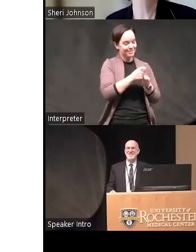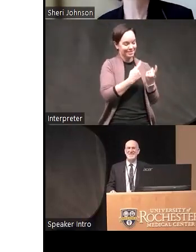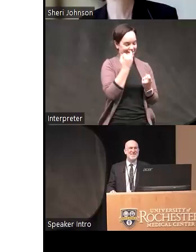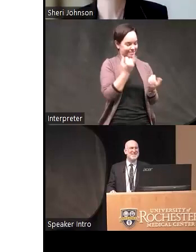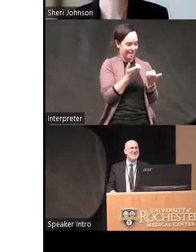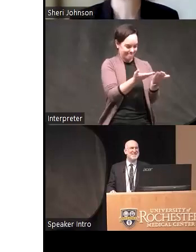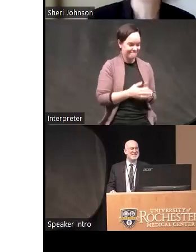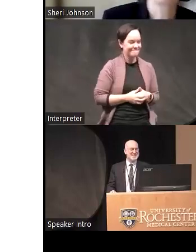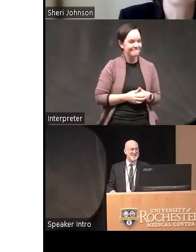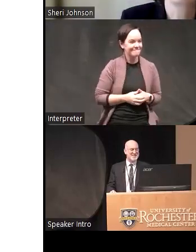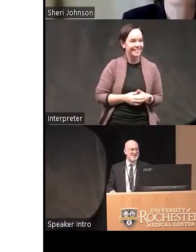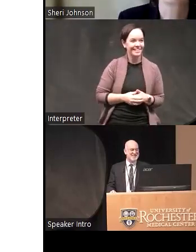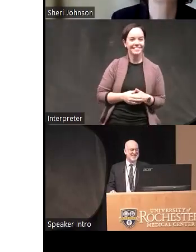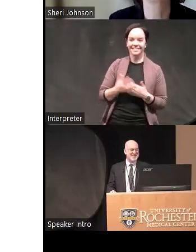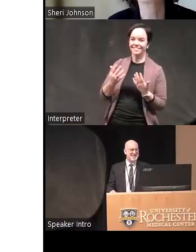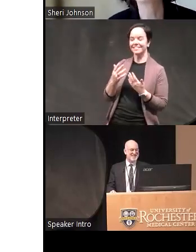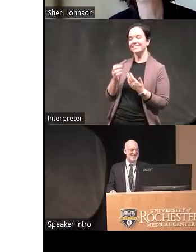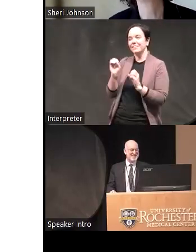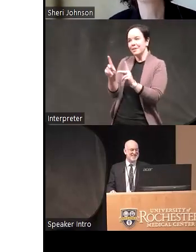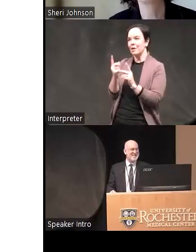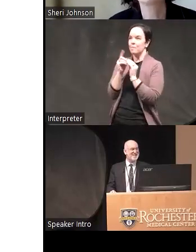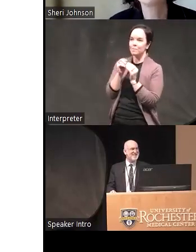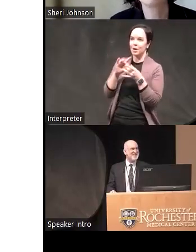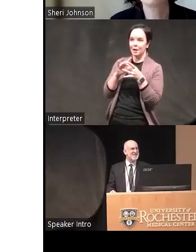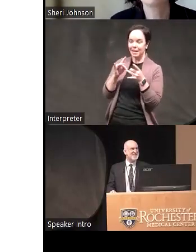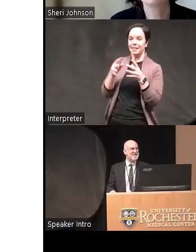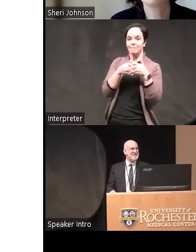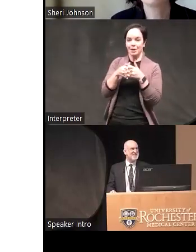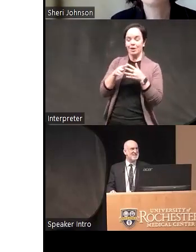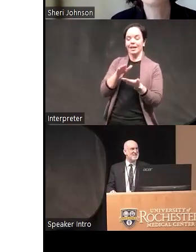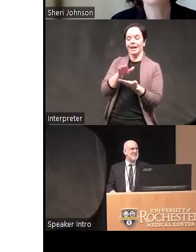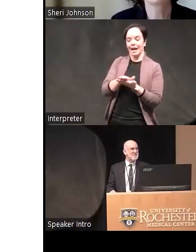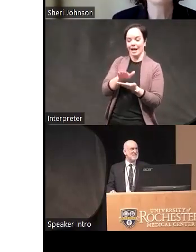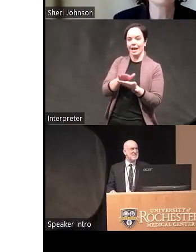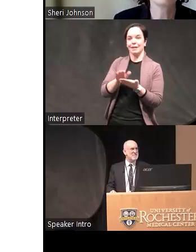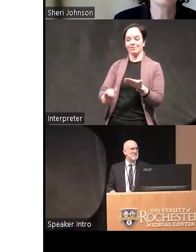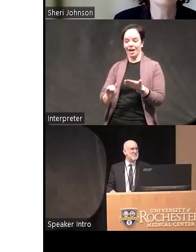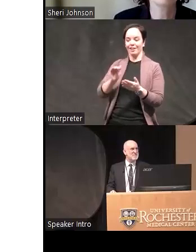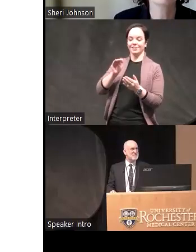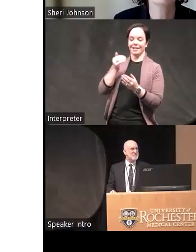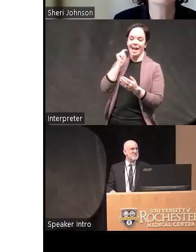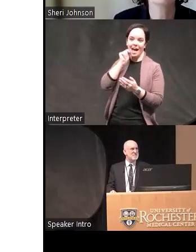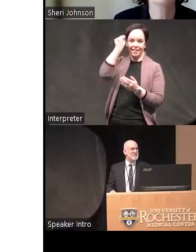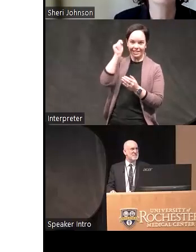like I guess I'm just hearing that I'd make another comment the American Academy channel that a lesson it's like I actually spent a whole year with a presidential initiative was